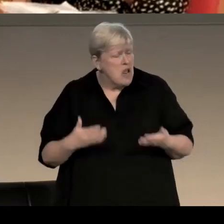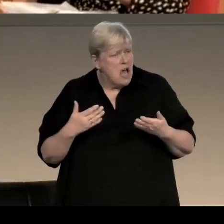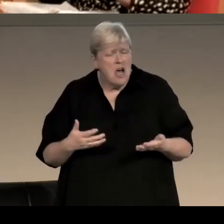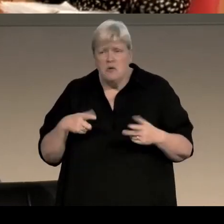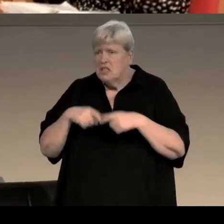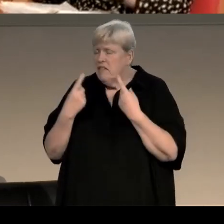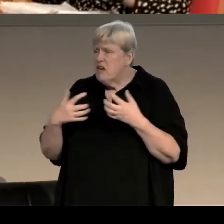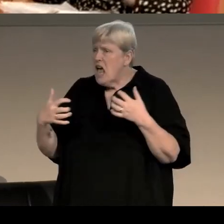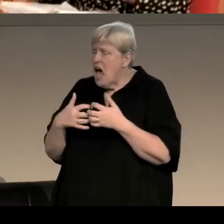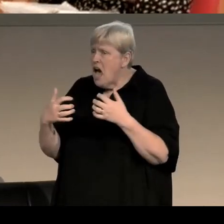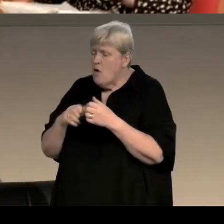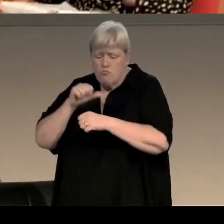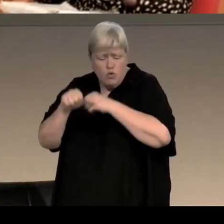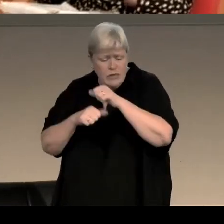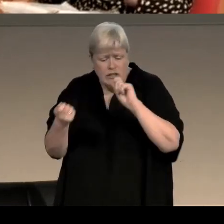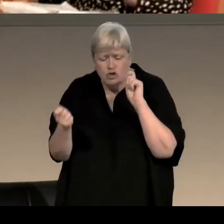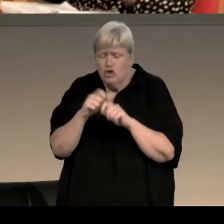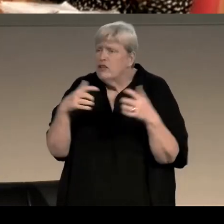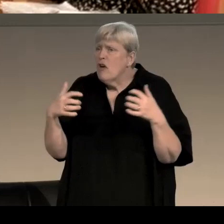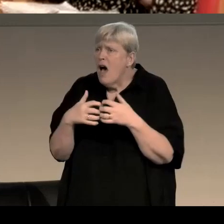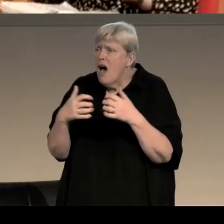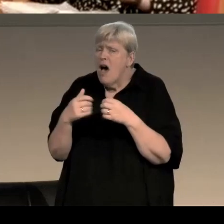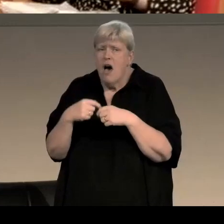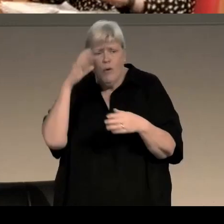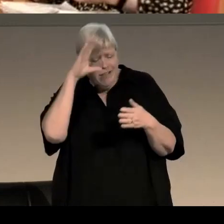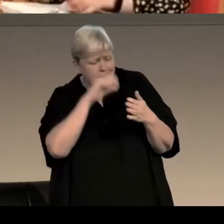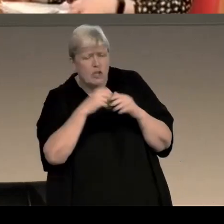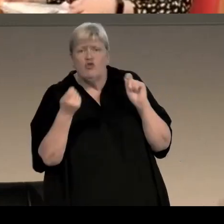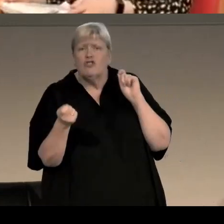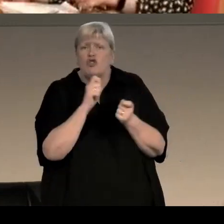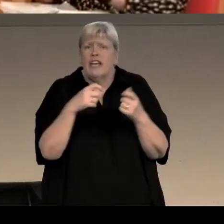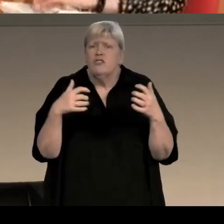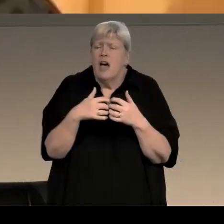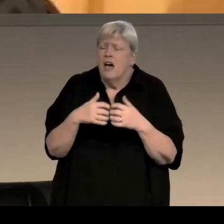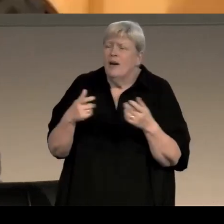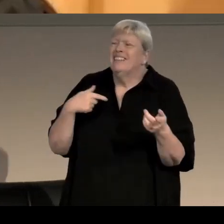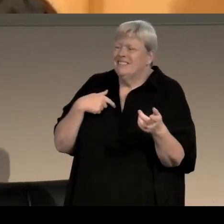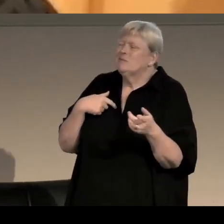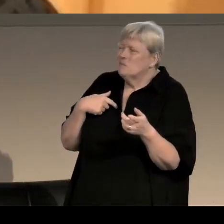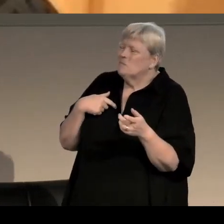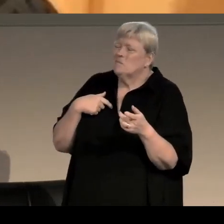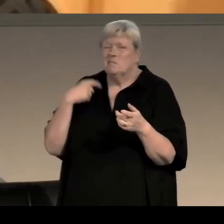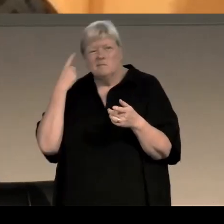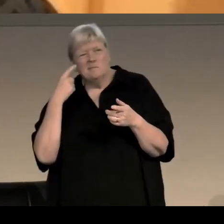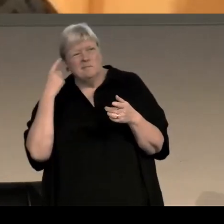how did your process change and how did the experience change? Well i had to approach the research in a different sort of way